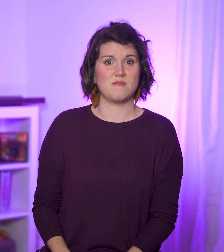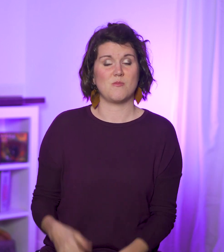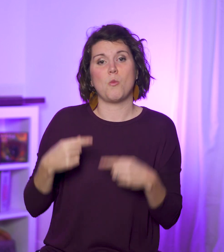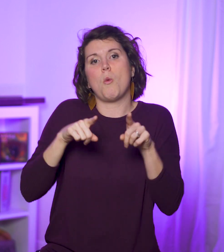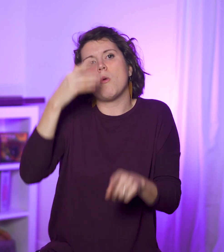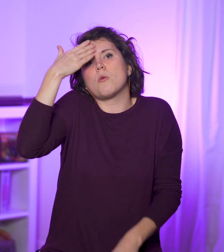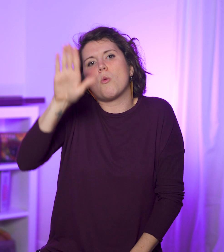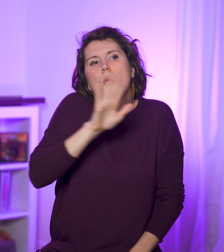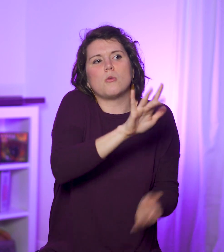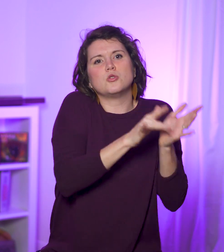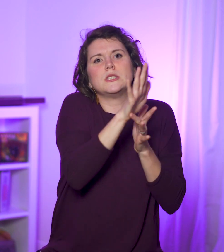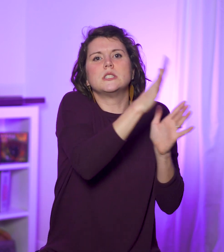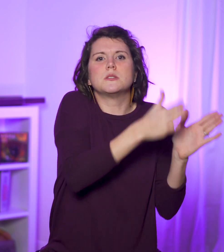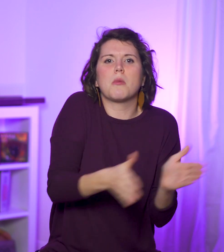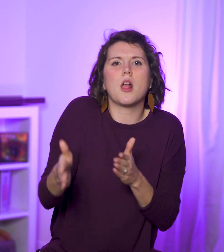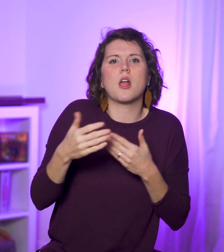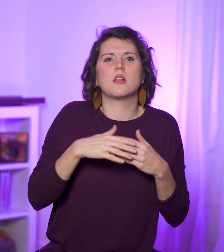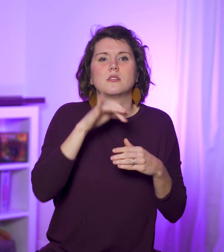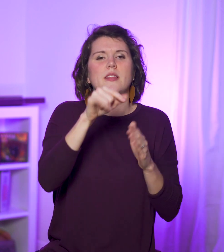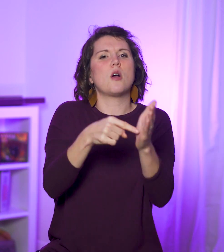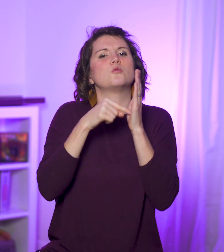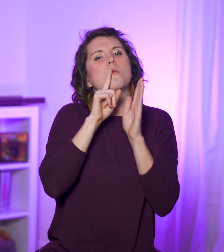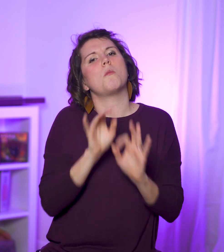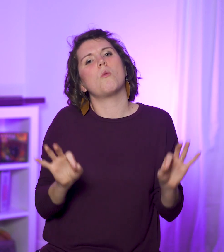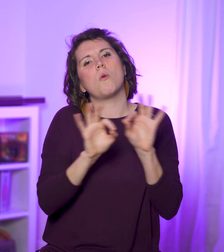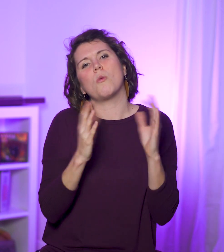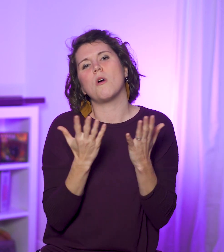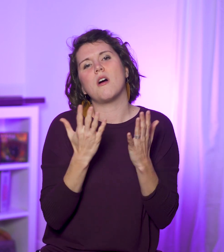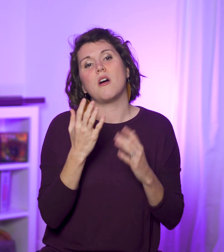While we don’t know Jesus’ motives, this reveals something important to us: